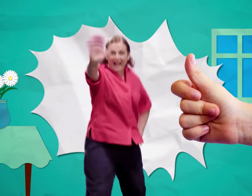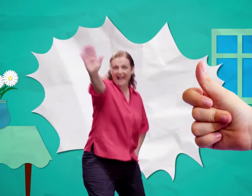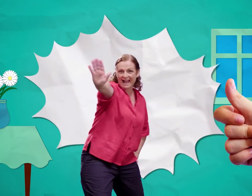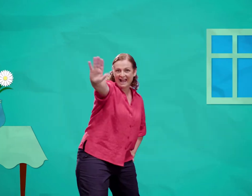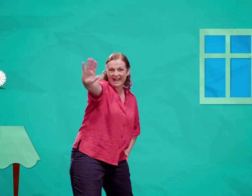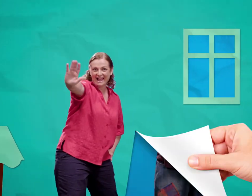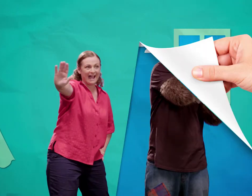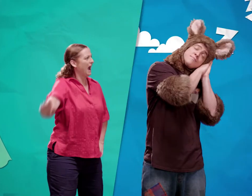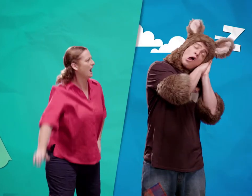Hello!